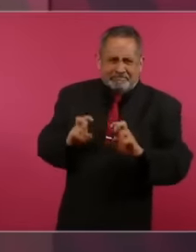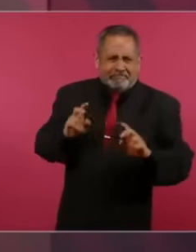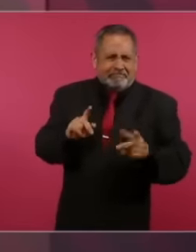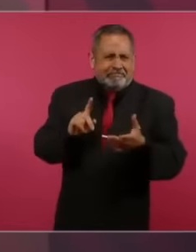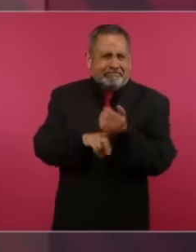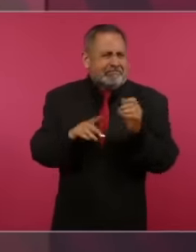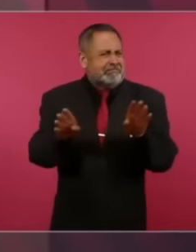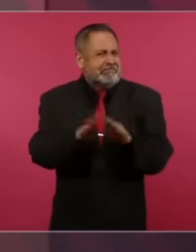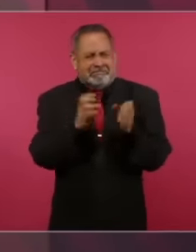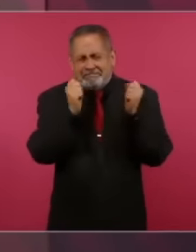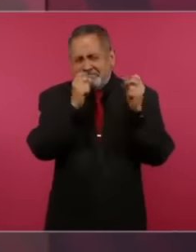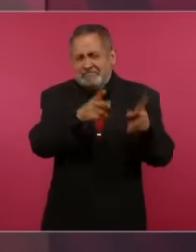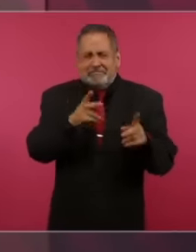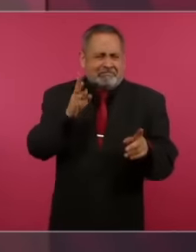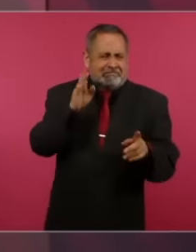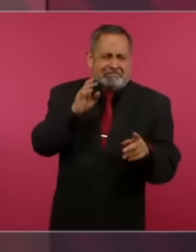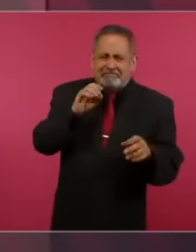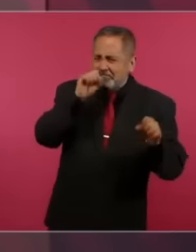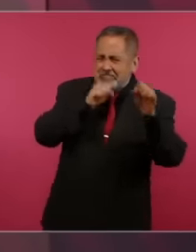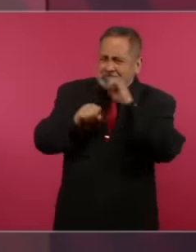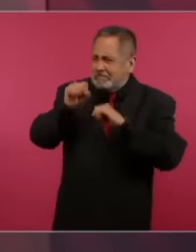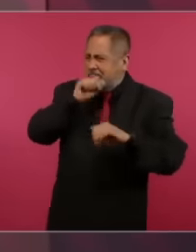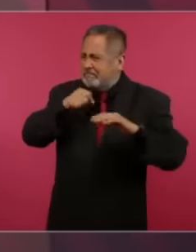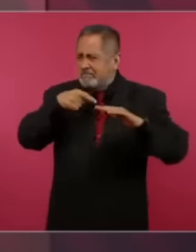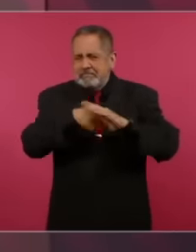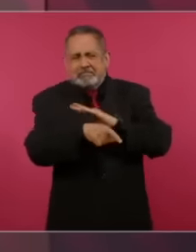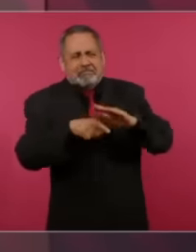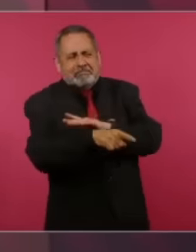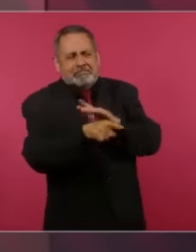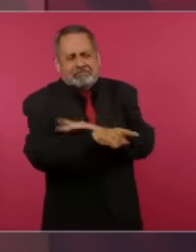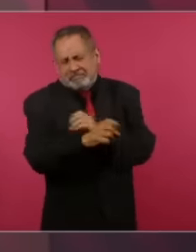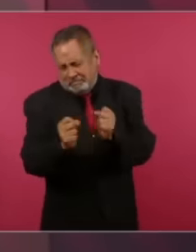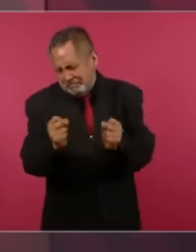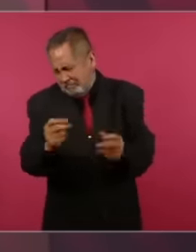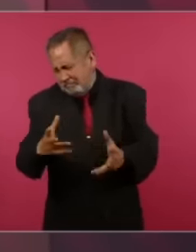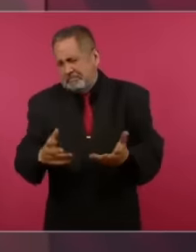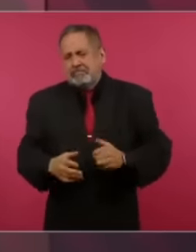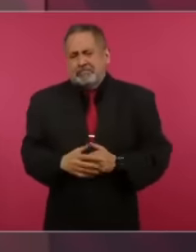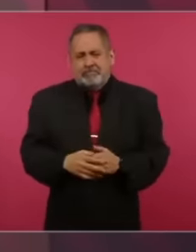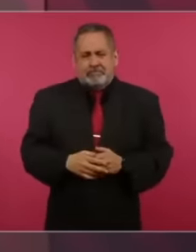wire nor do they respect